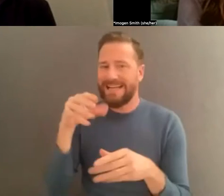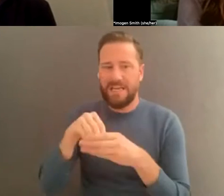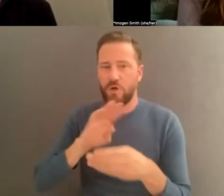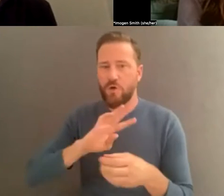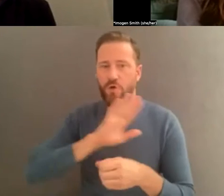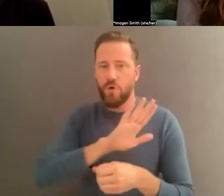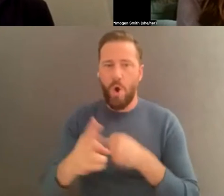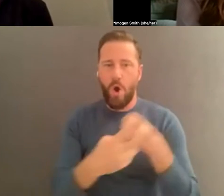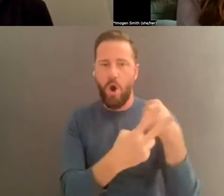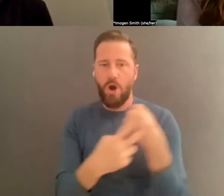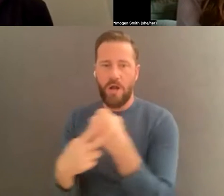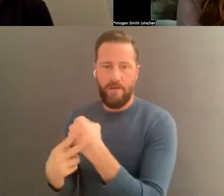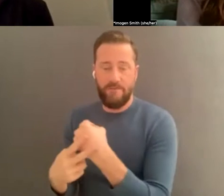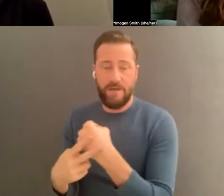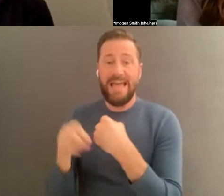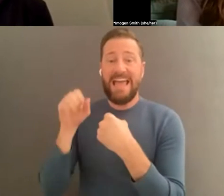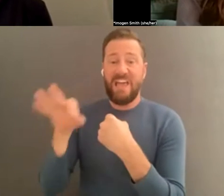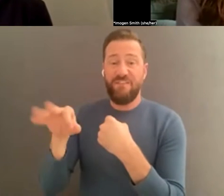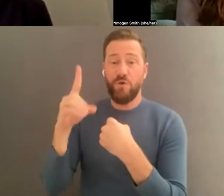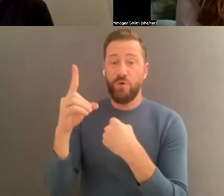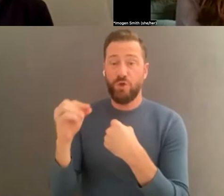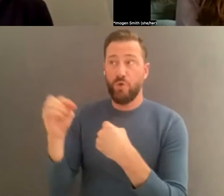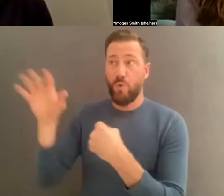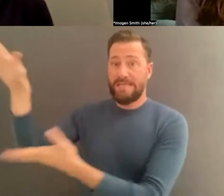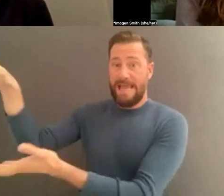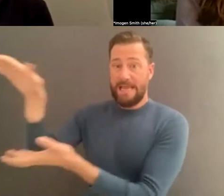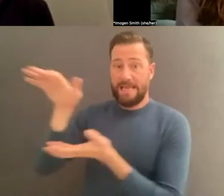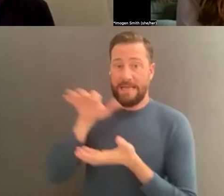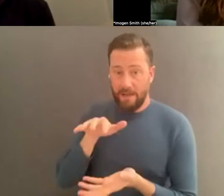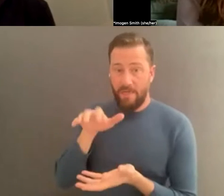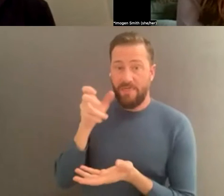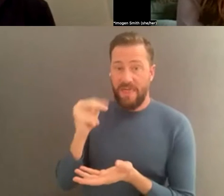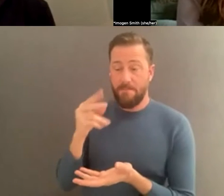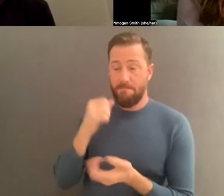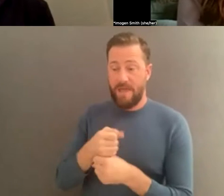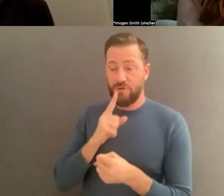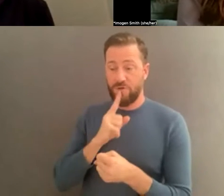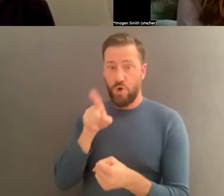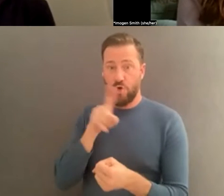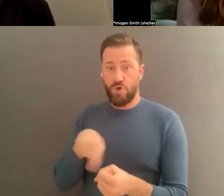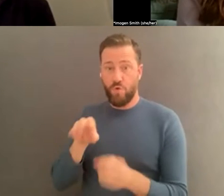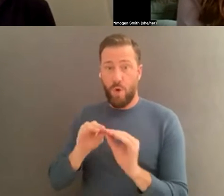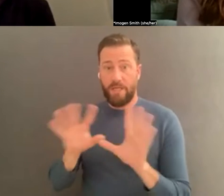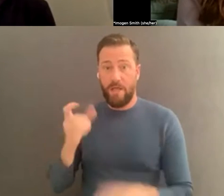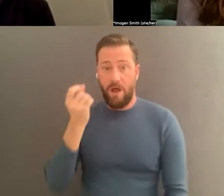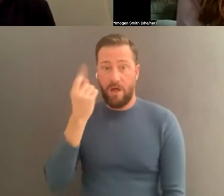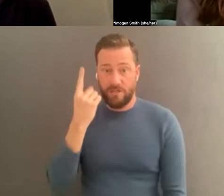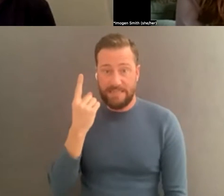in material from other people, just be sure that you have a clear understanding with them, ideally in writing, about how those materials